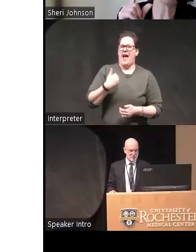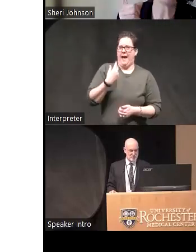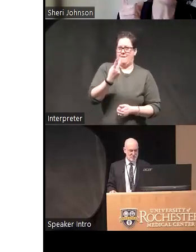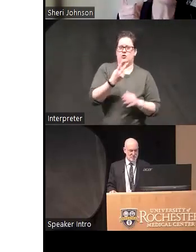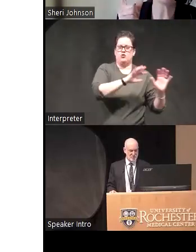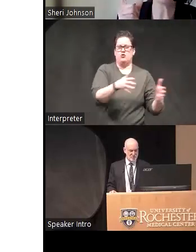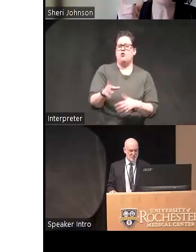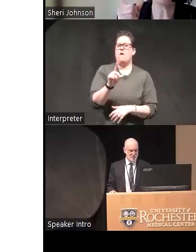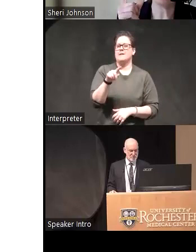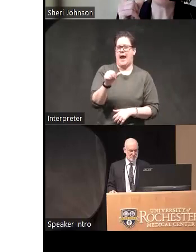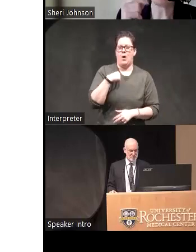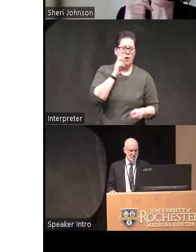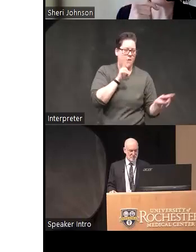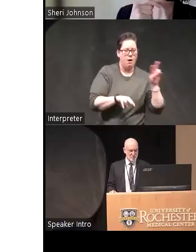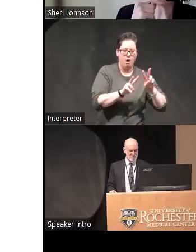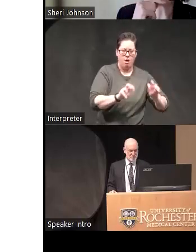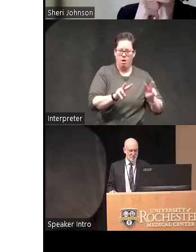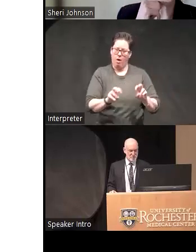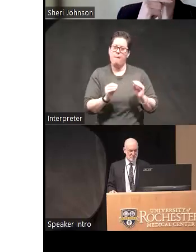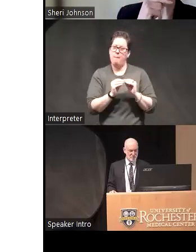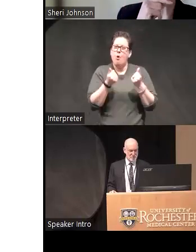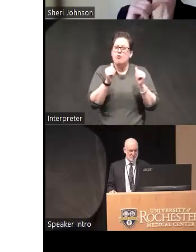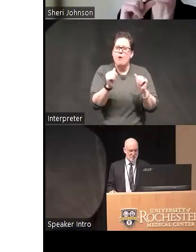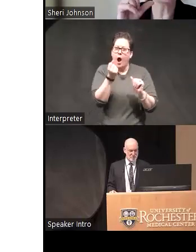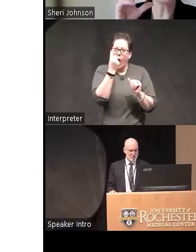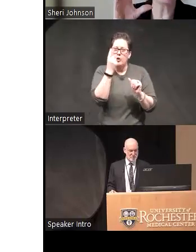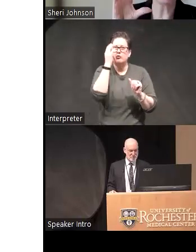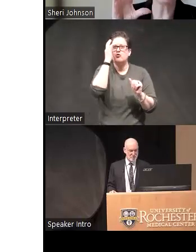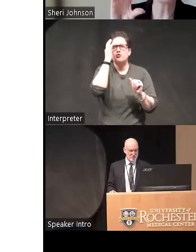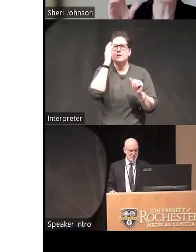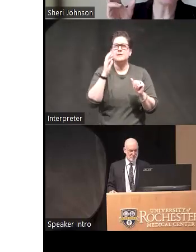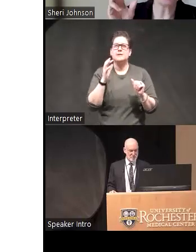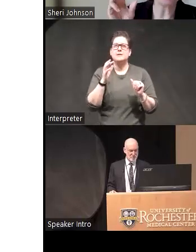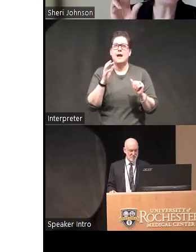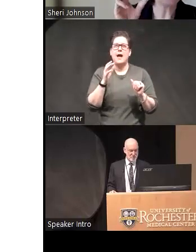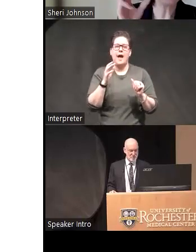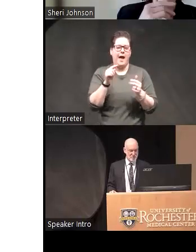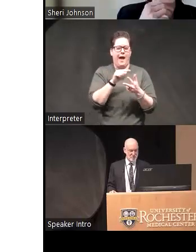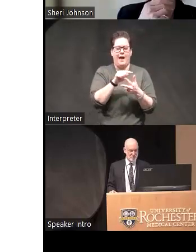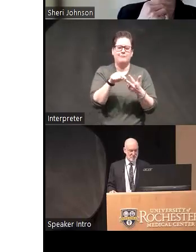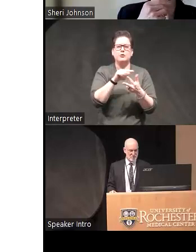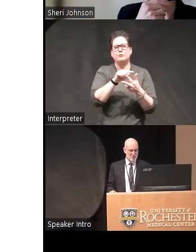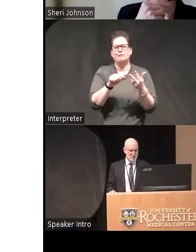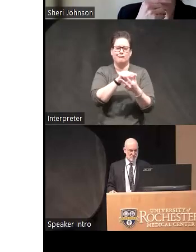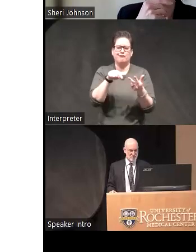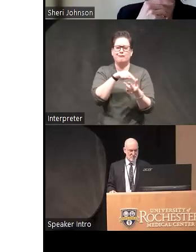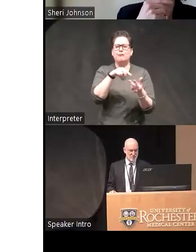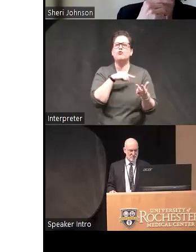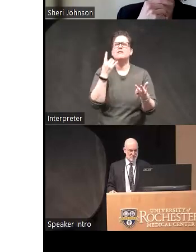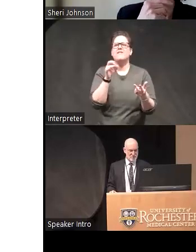to look a little bit more at the kind of Joiner um Triad of risk factors and looking at acquired